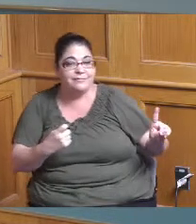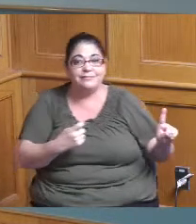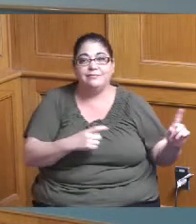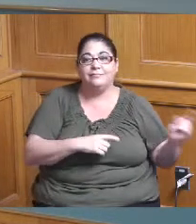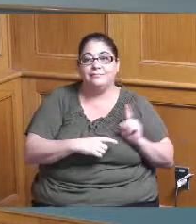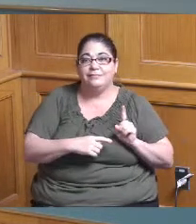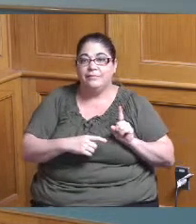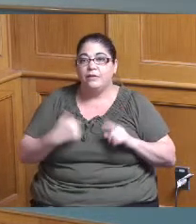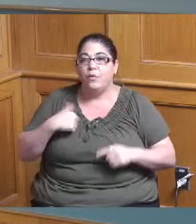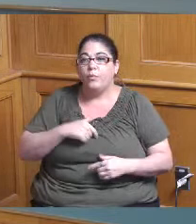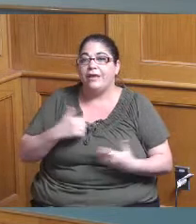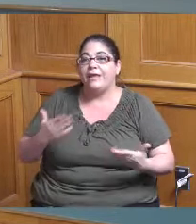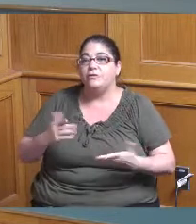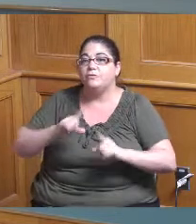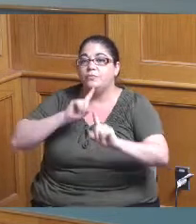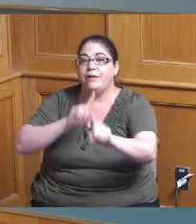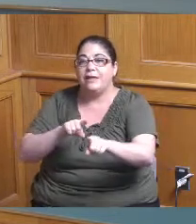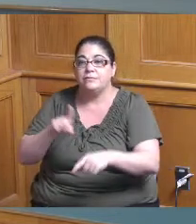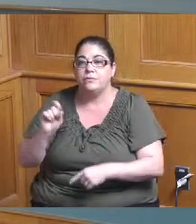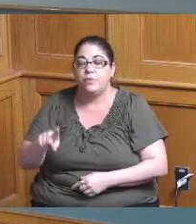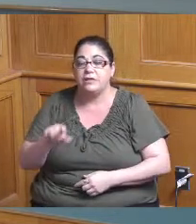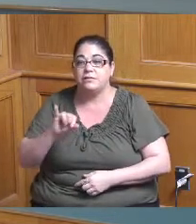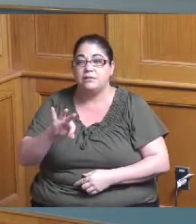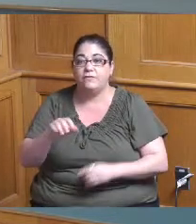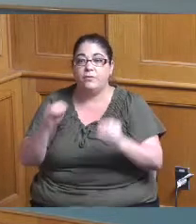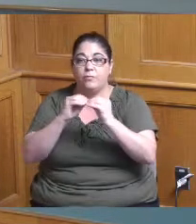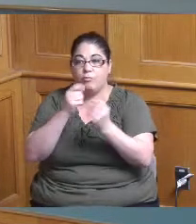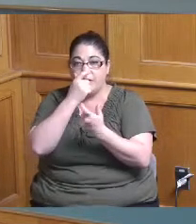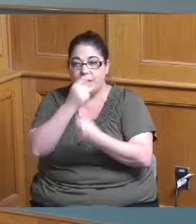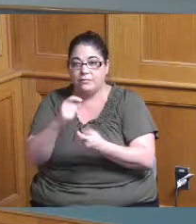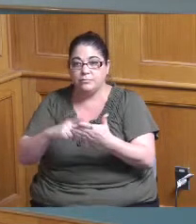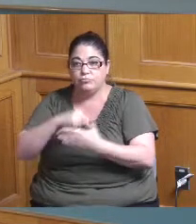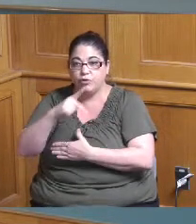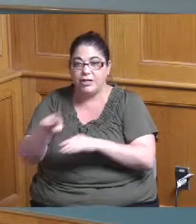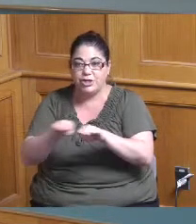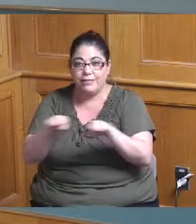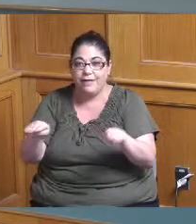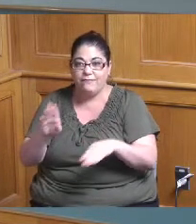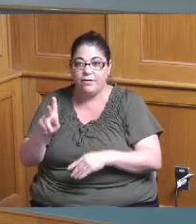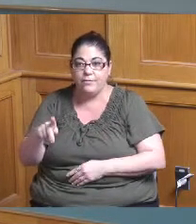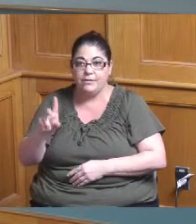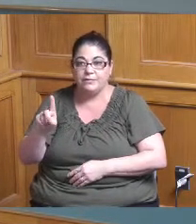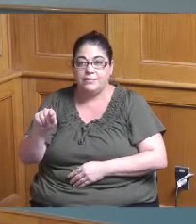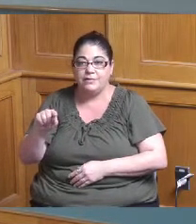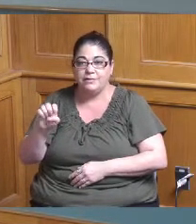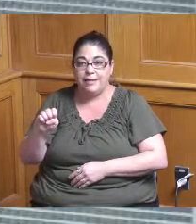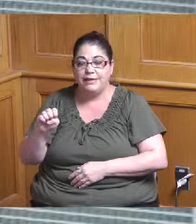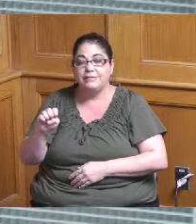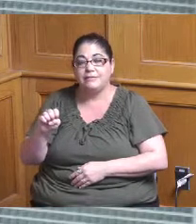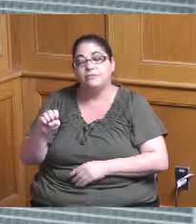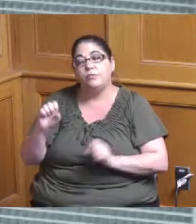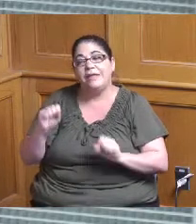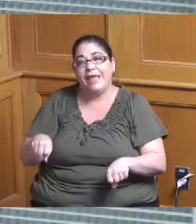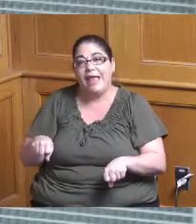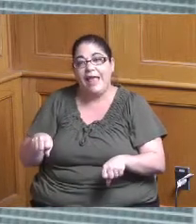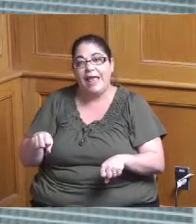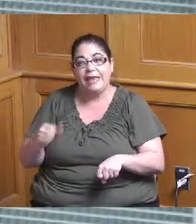you have and if you're more interested in project level updates we'd be happy to do that at any time